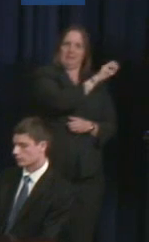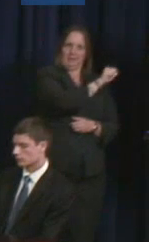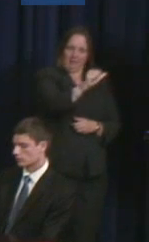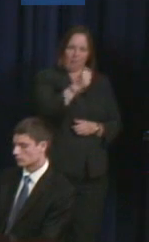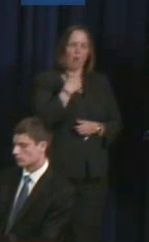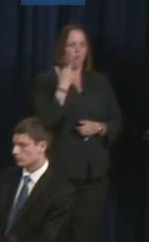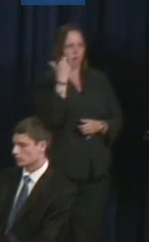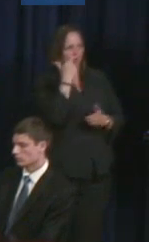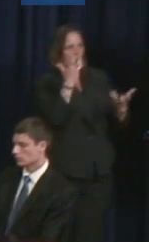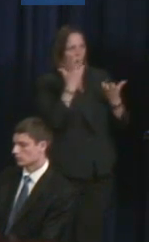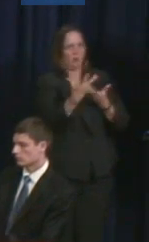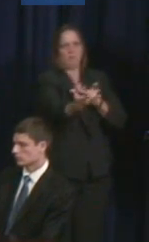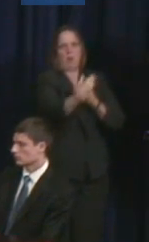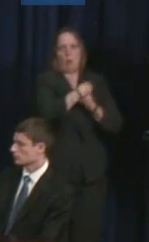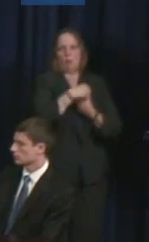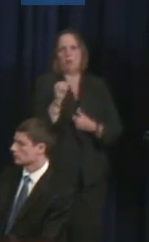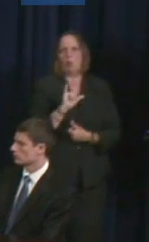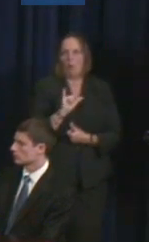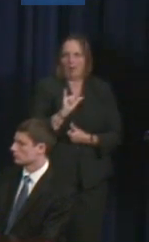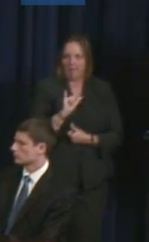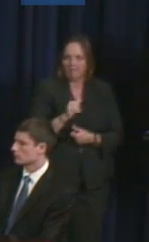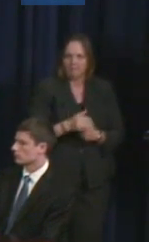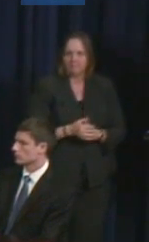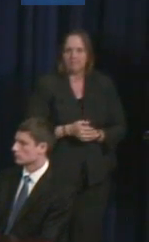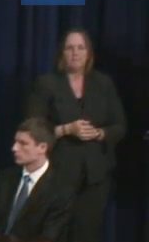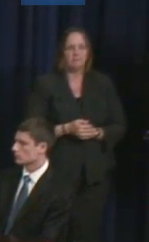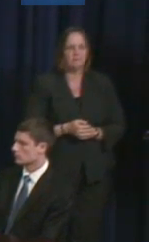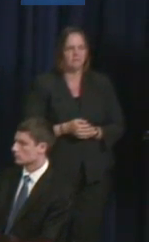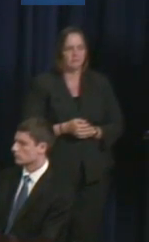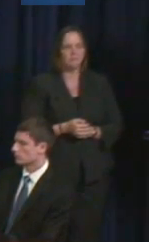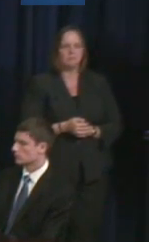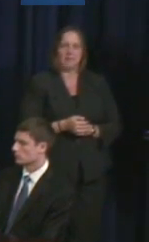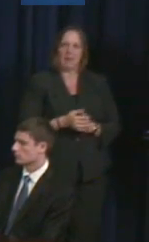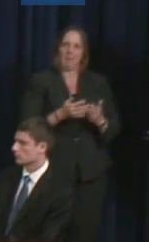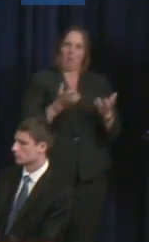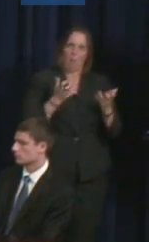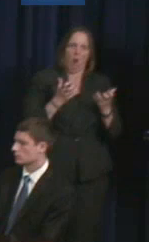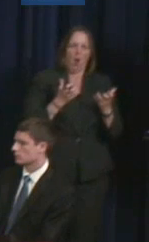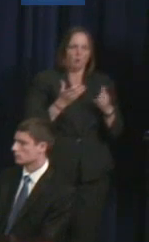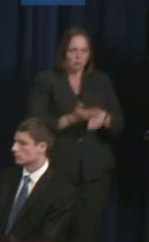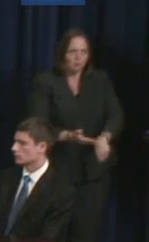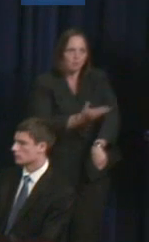Inclusion Subcommittee and is working and moving in that direction.